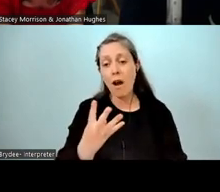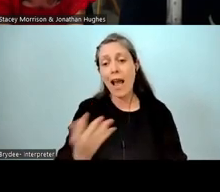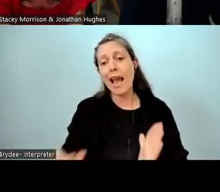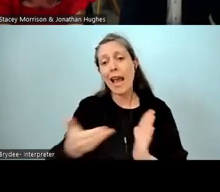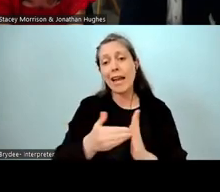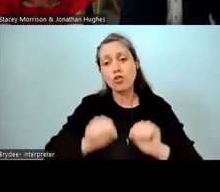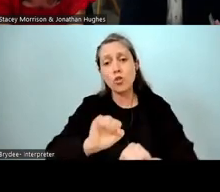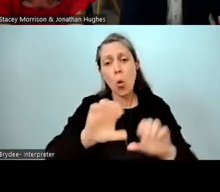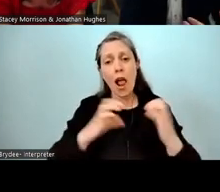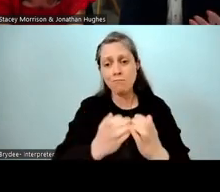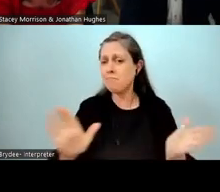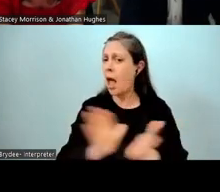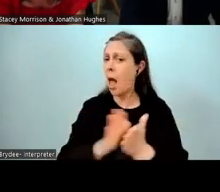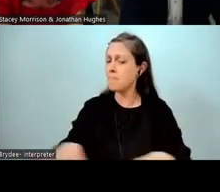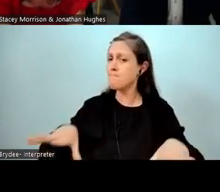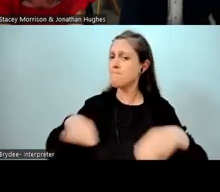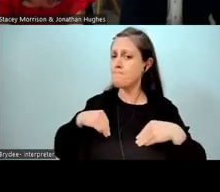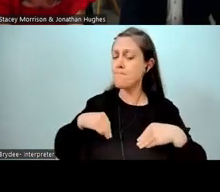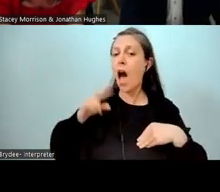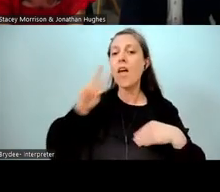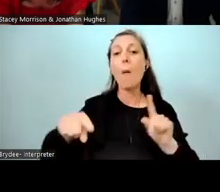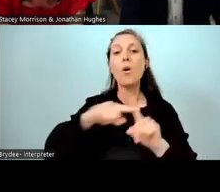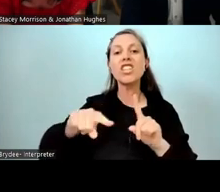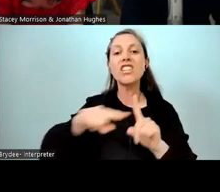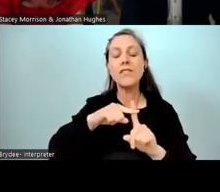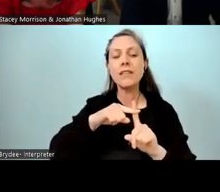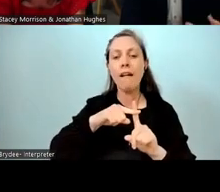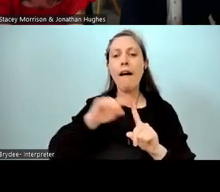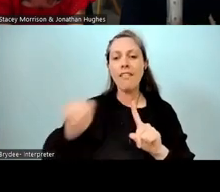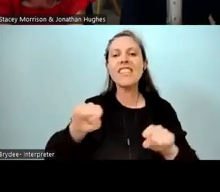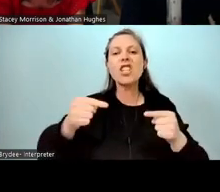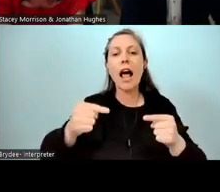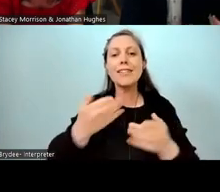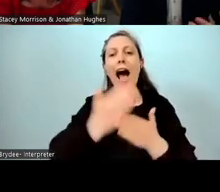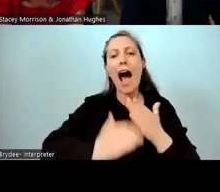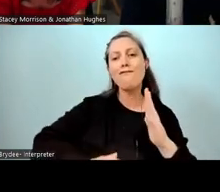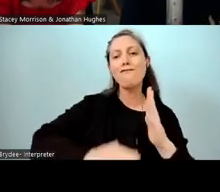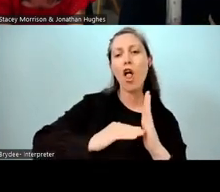And obviously, they looked at the positives, the half full rather than the half empty, and what the vibrance and what culture